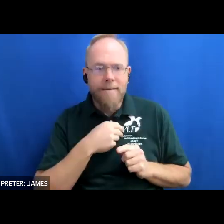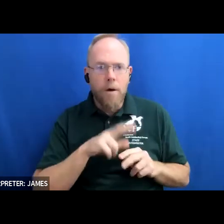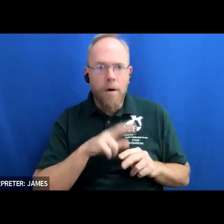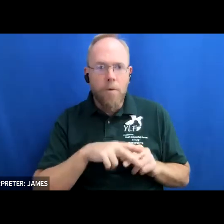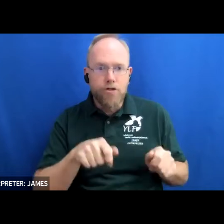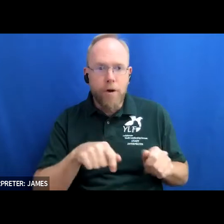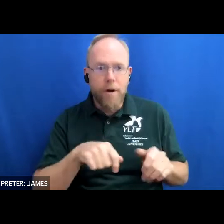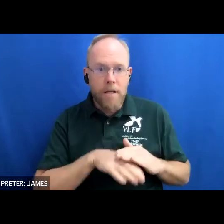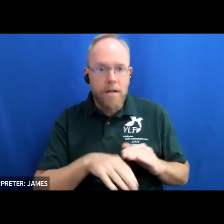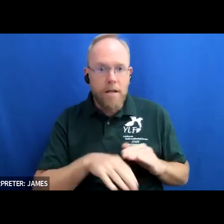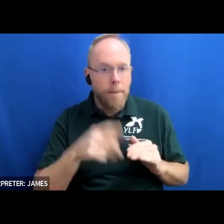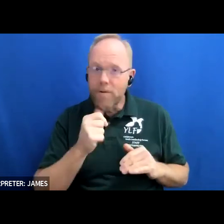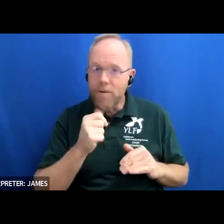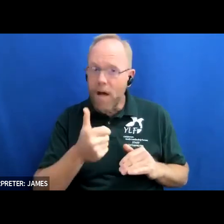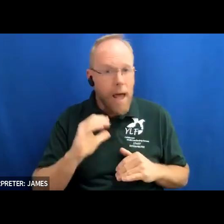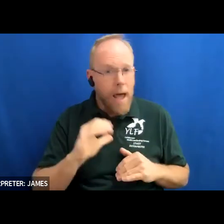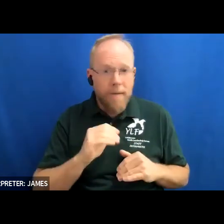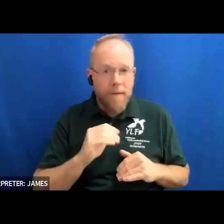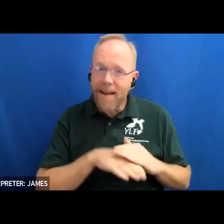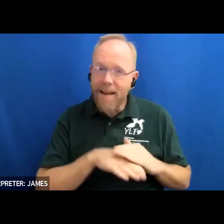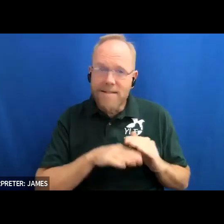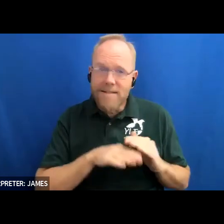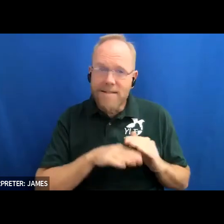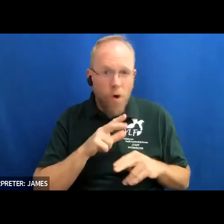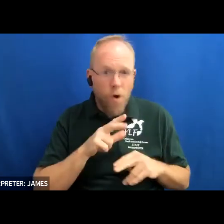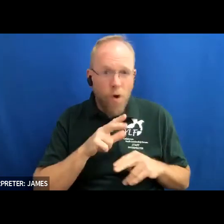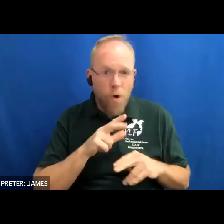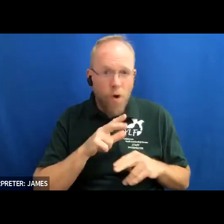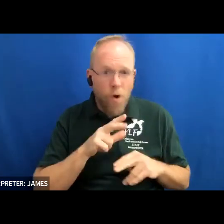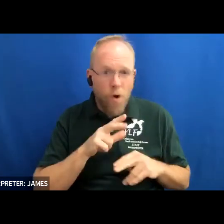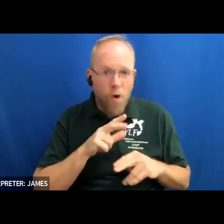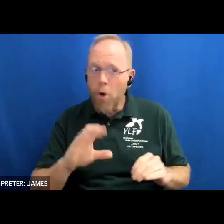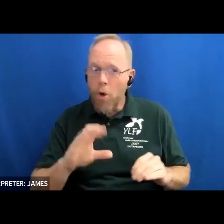that would accommodate my wheelchair nor did the school have a special education program that